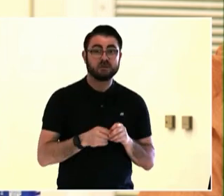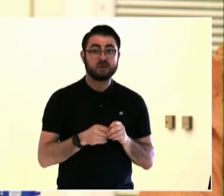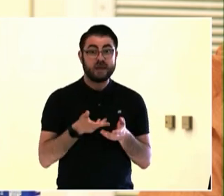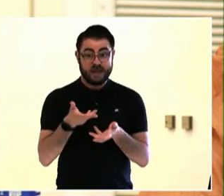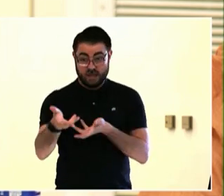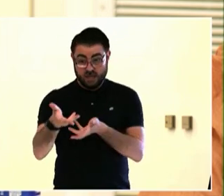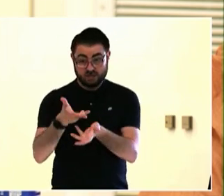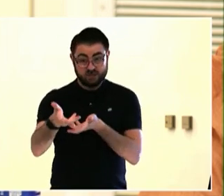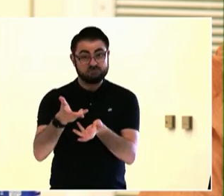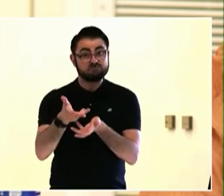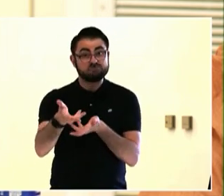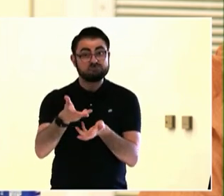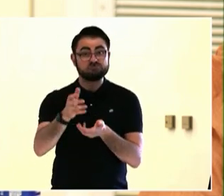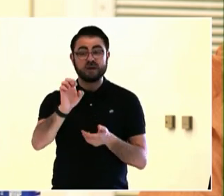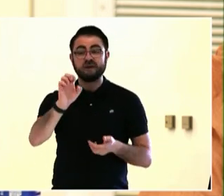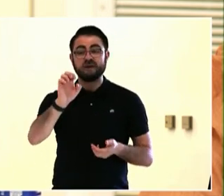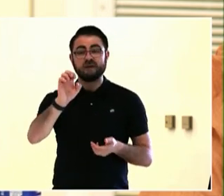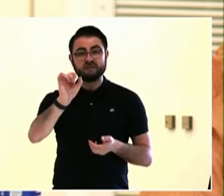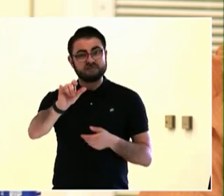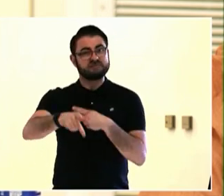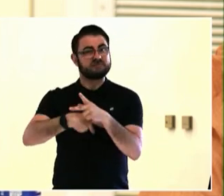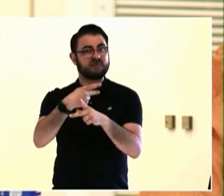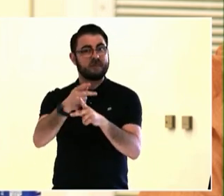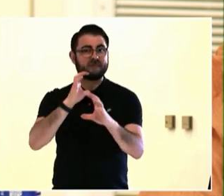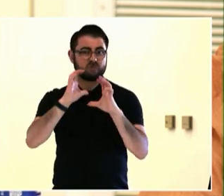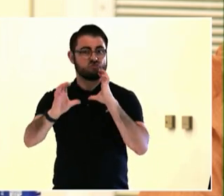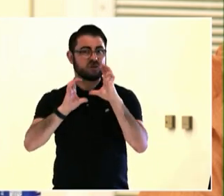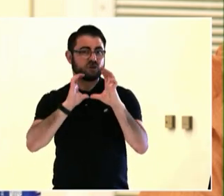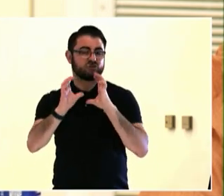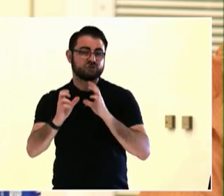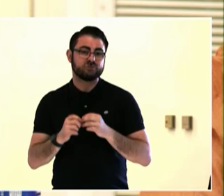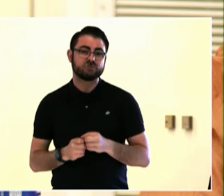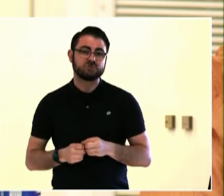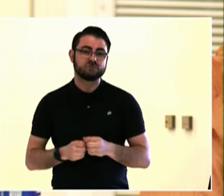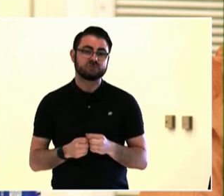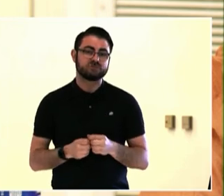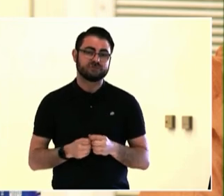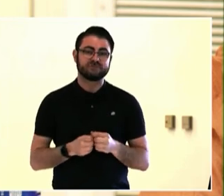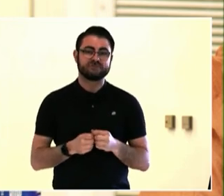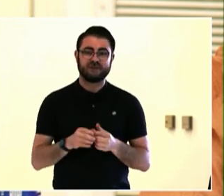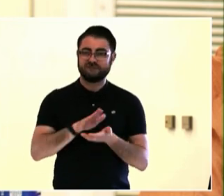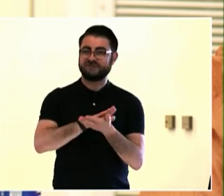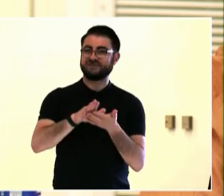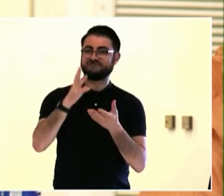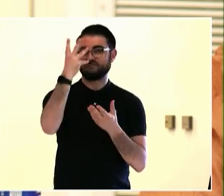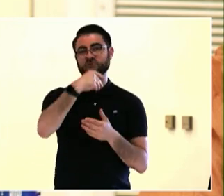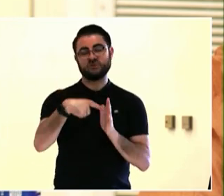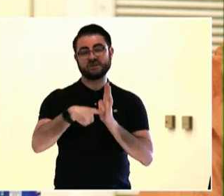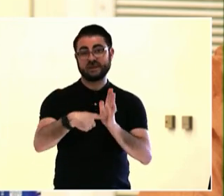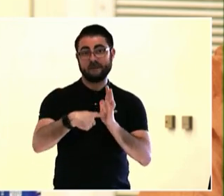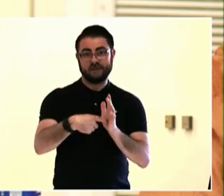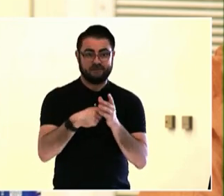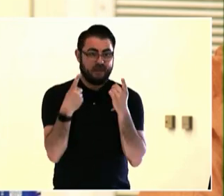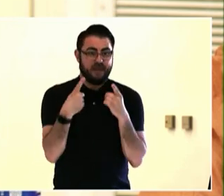not that he thinks very different from me, it's just that her story is completely different from mine.